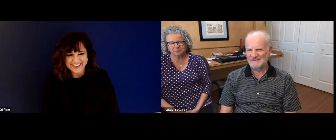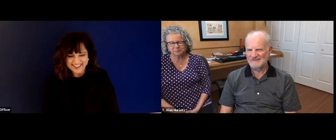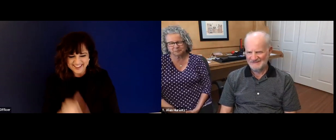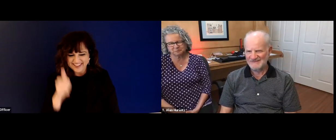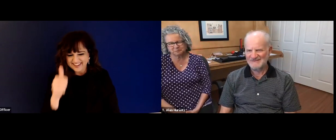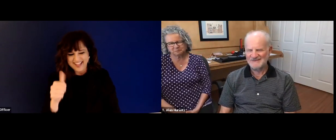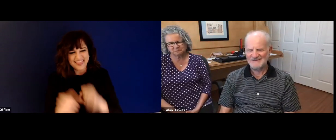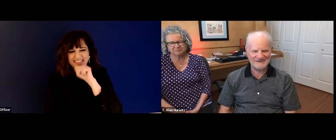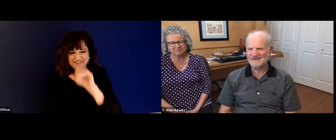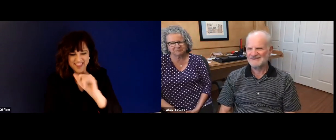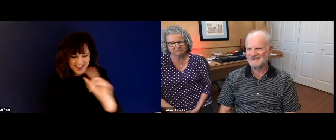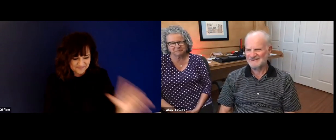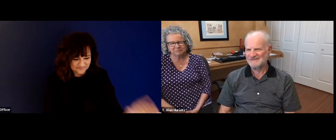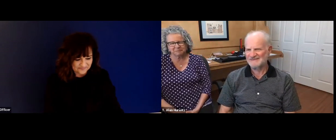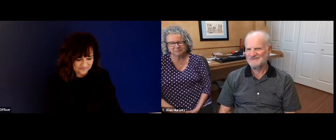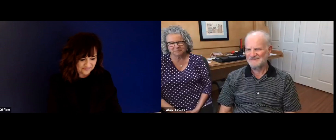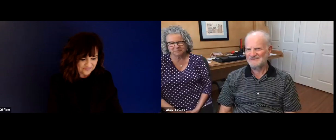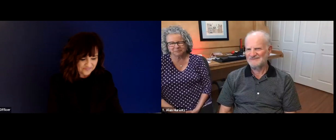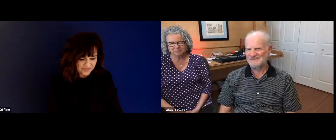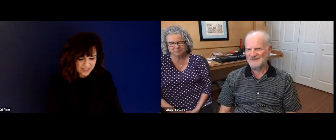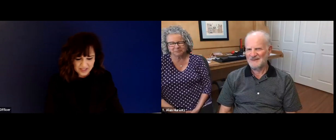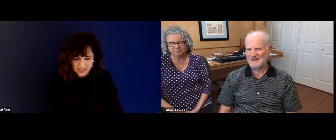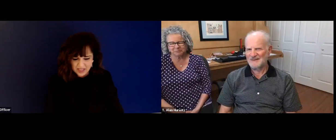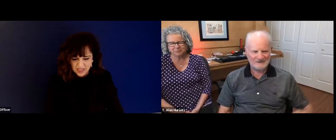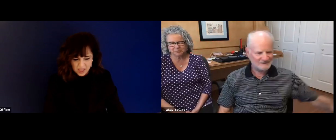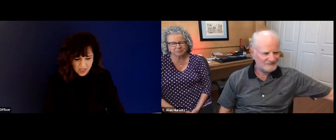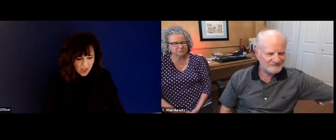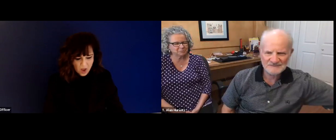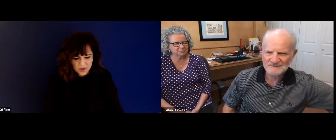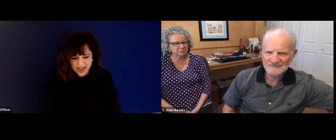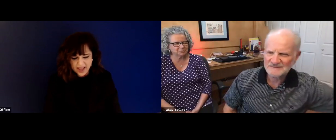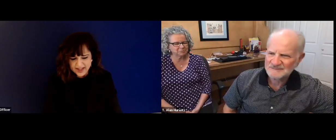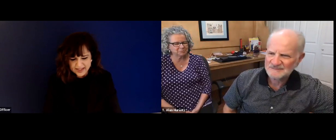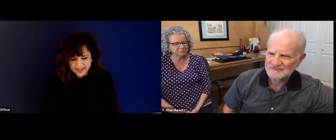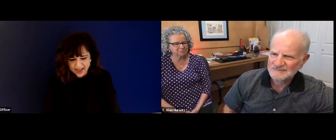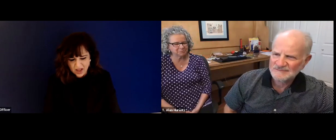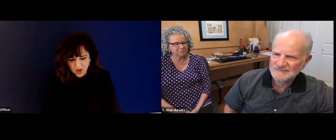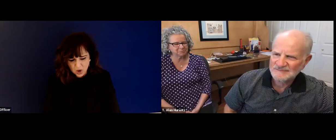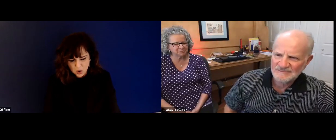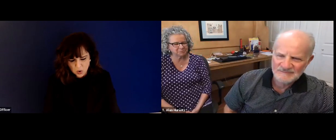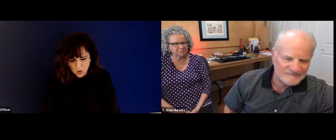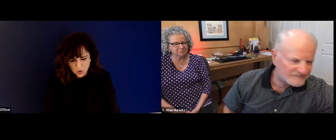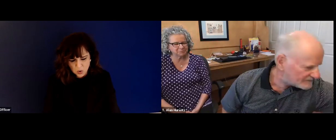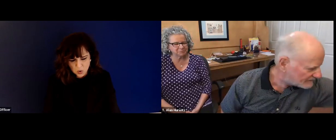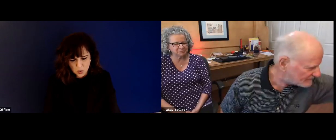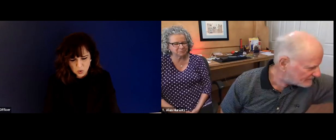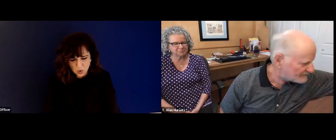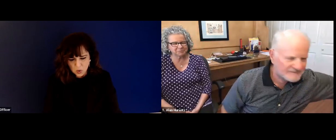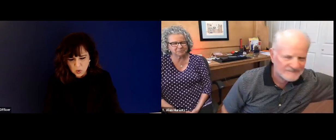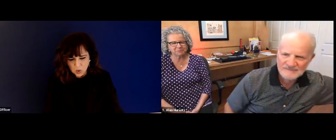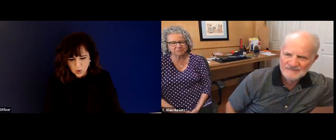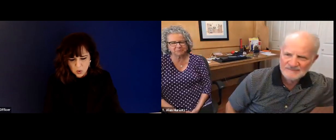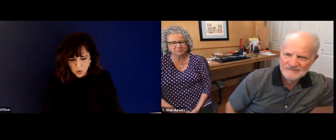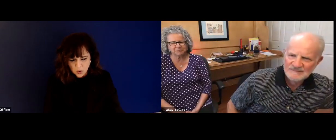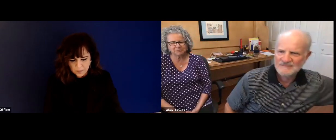just, you know, continue your dream and strive always for the best. Yep. I love that.